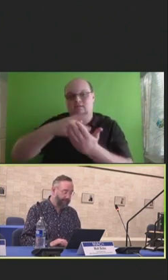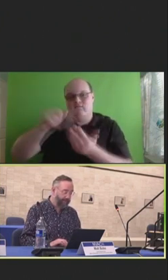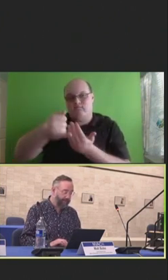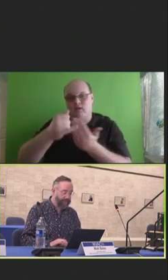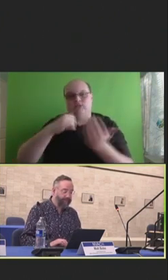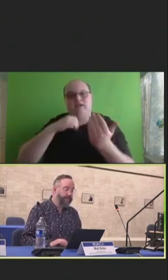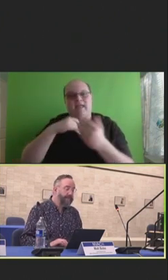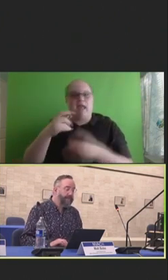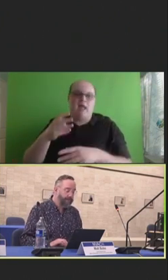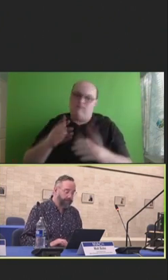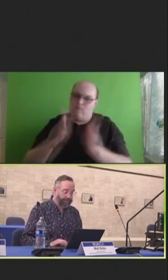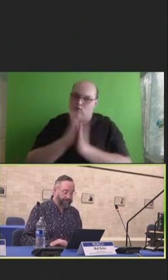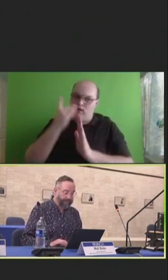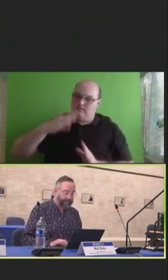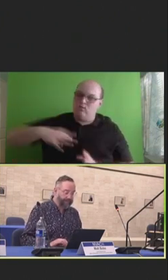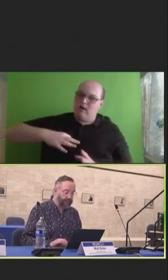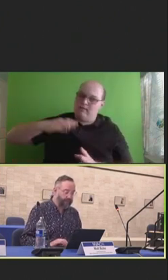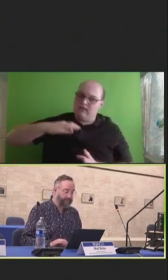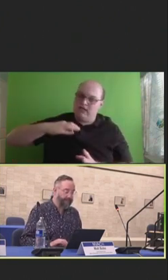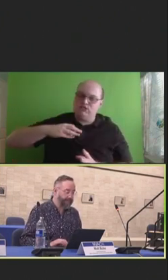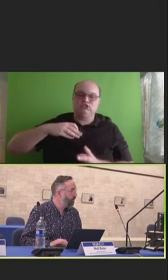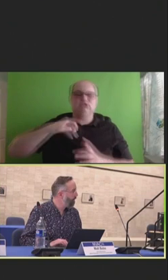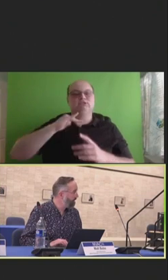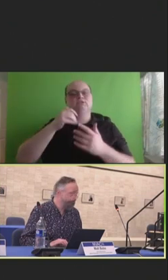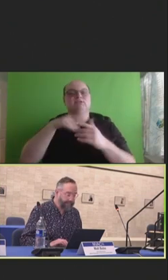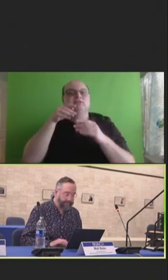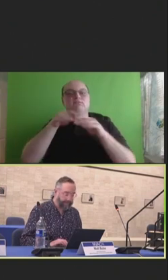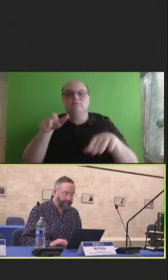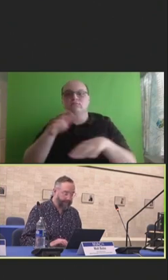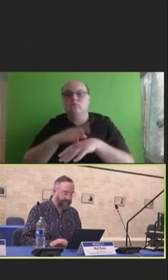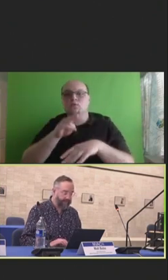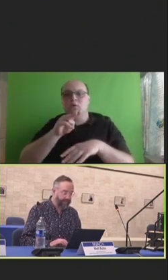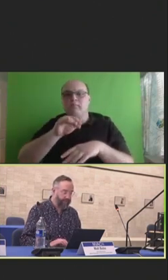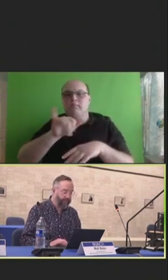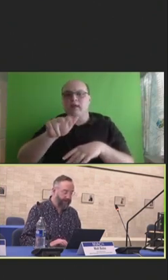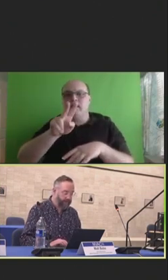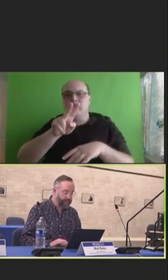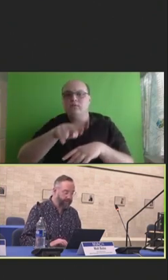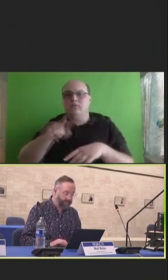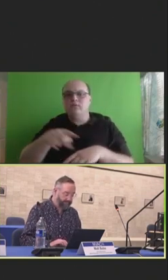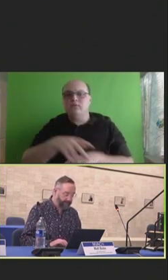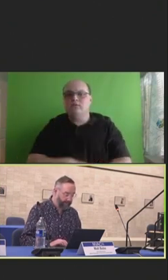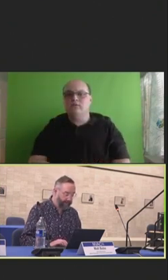It was released on May 22nd, so we have another round of those.